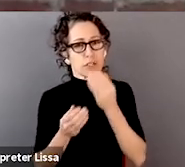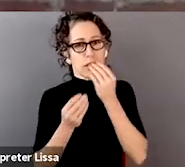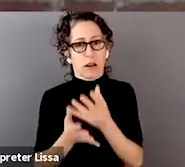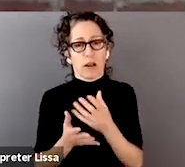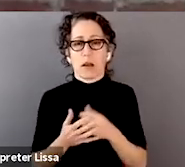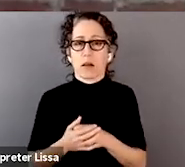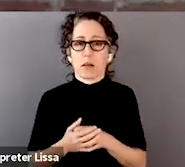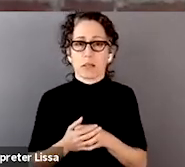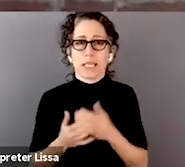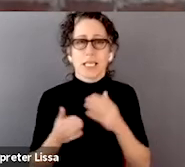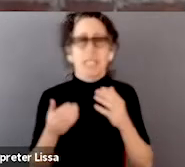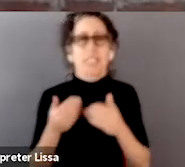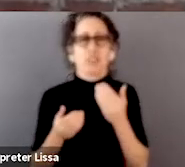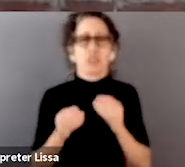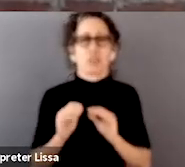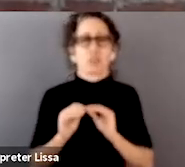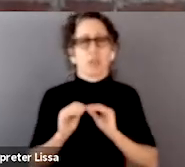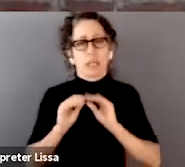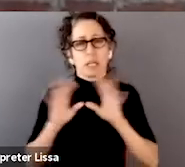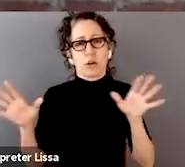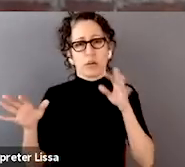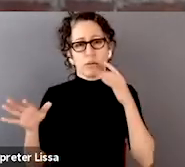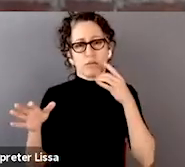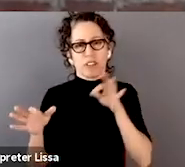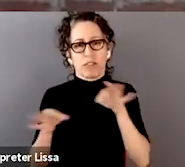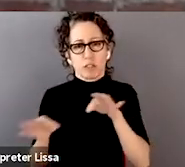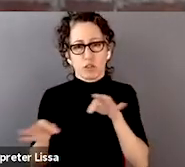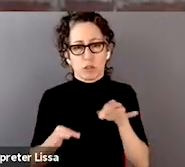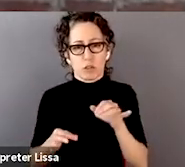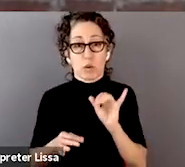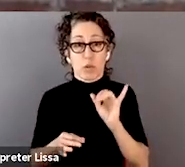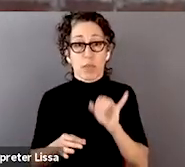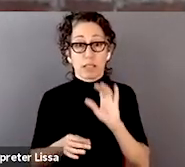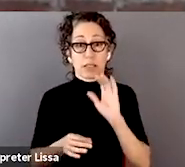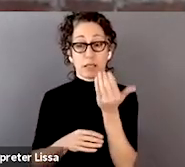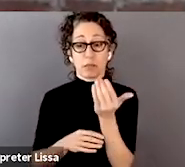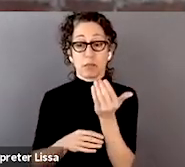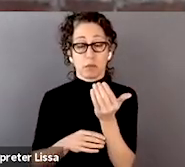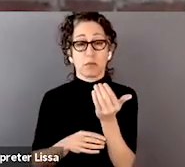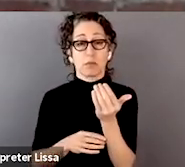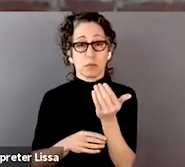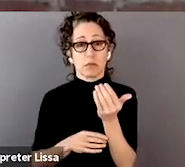your things are working or not, and that seems to me like, you know,